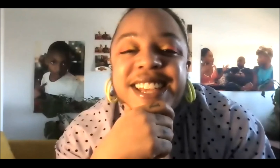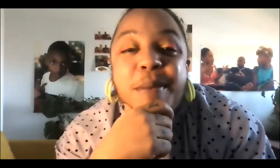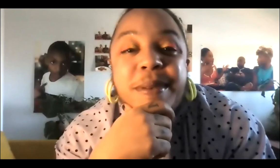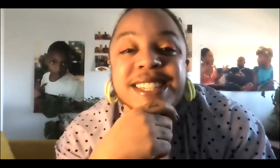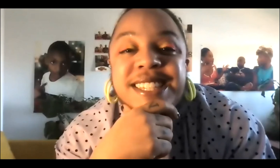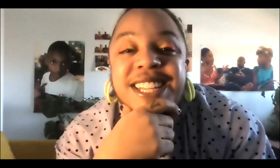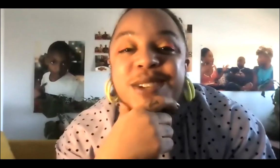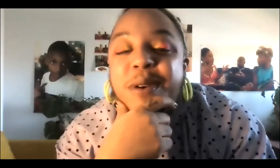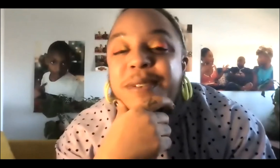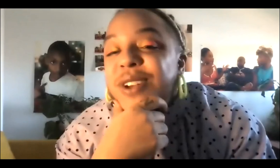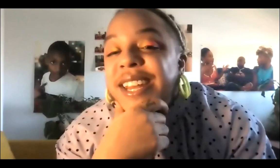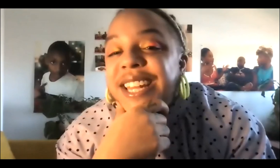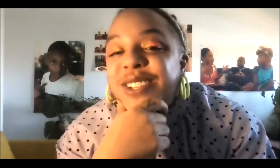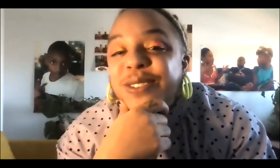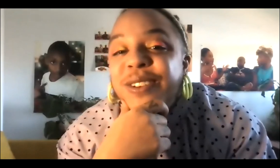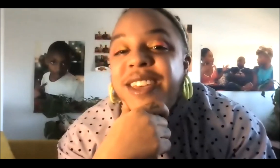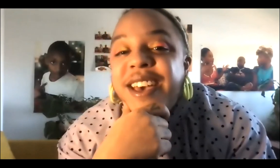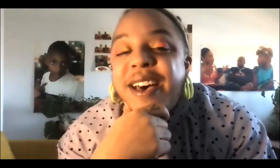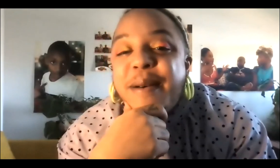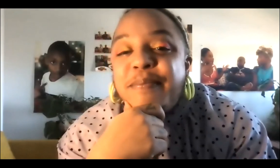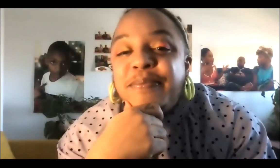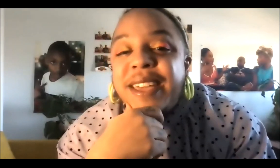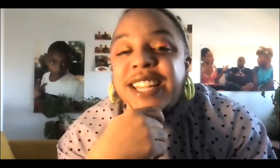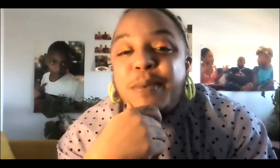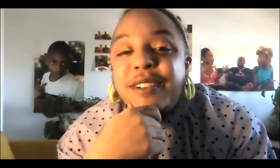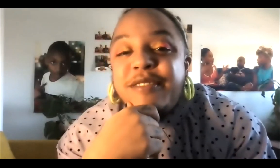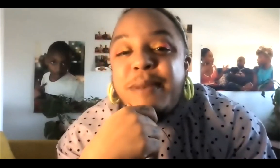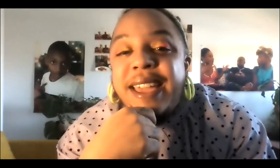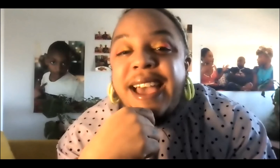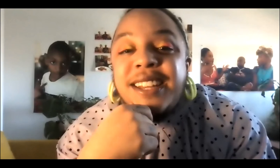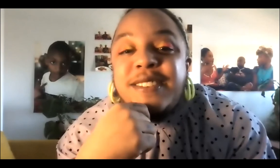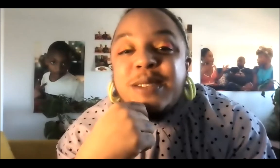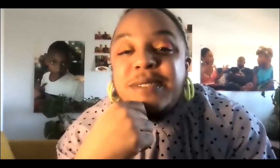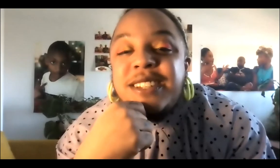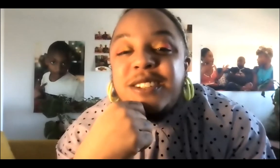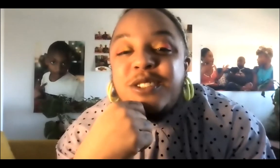help us get to where we're trying to get to. And that's part of my activism, to